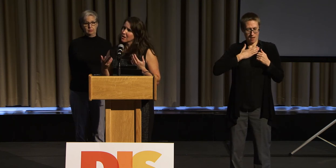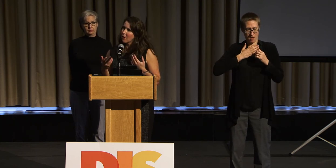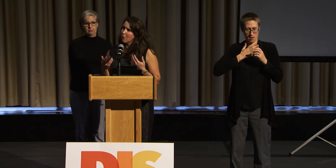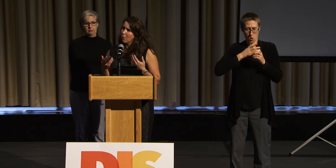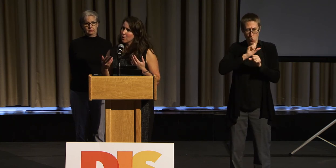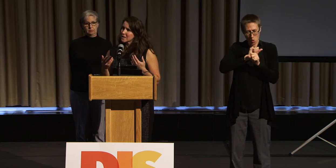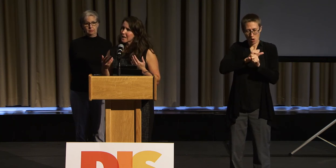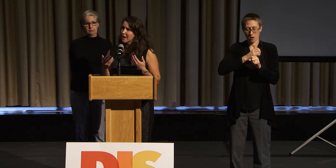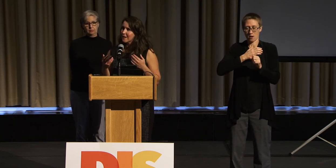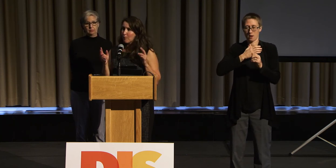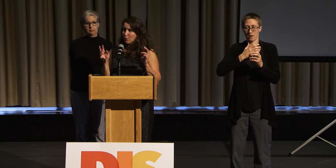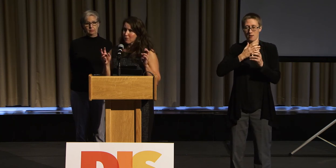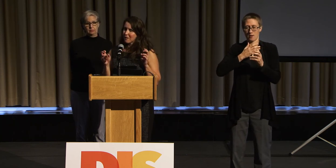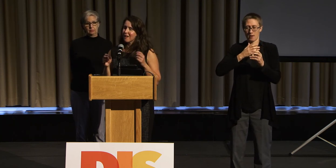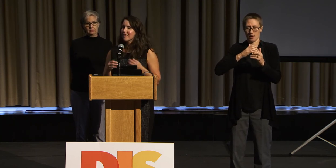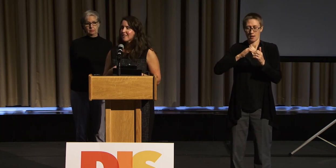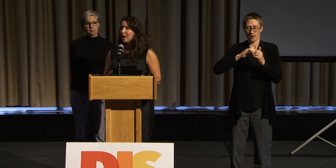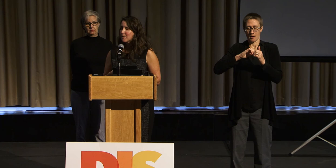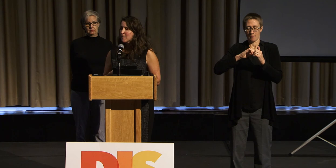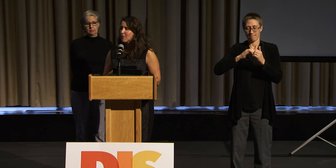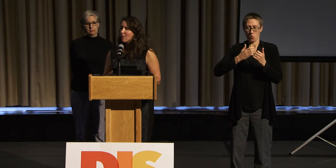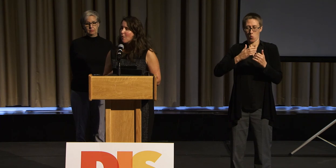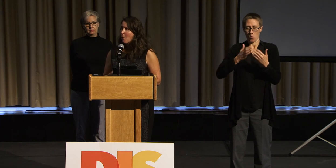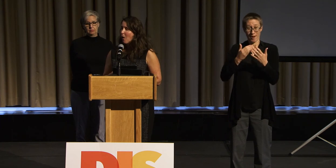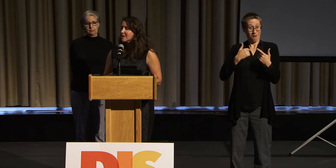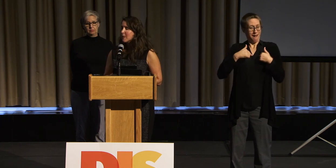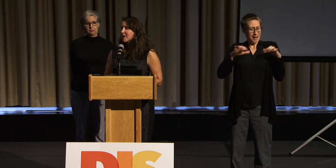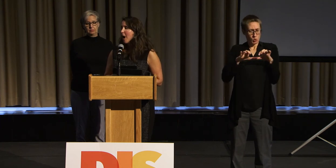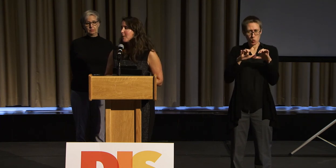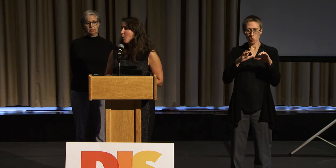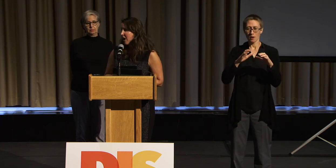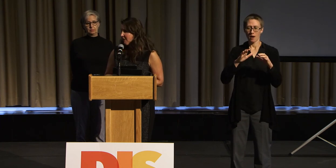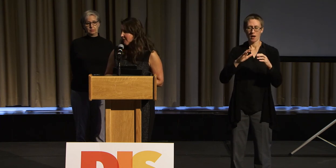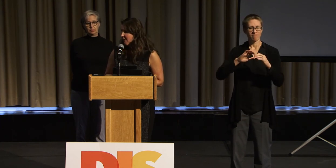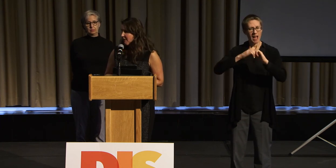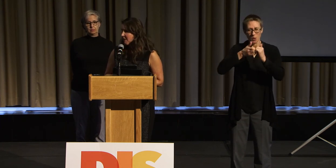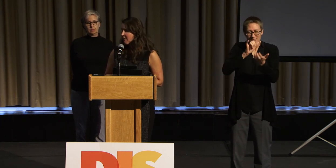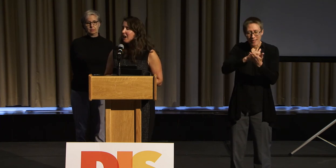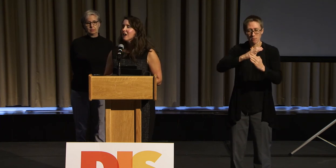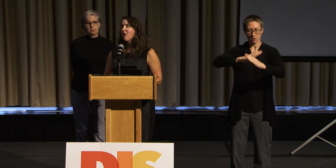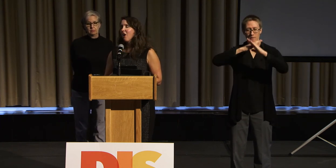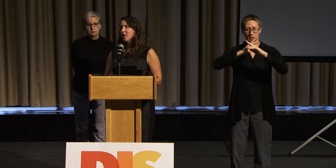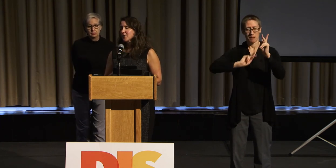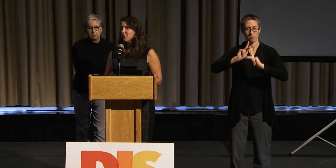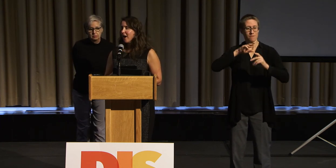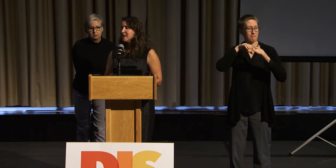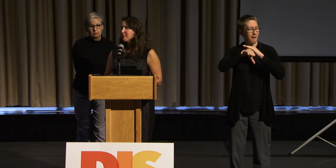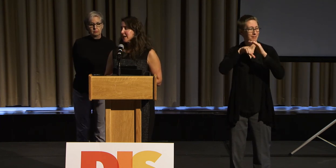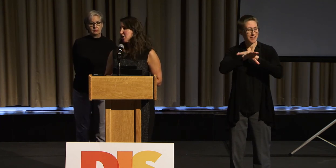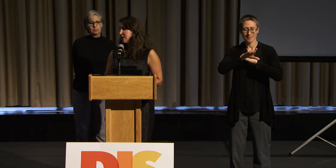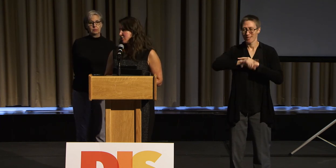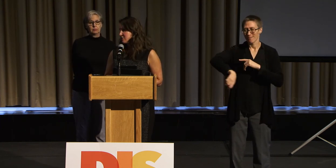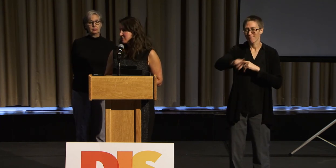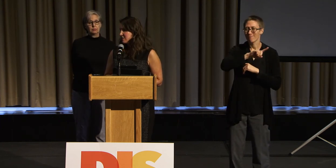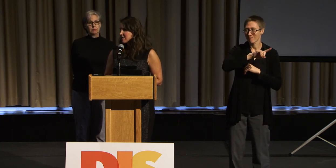So we're seeing a movement that people, once they become aware, are trying to make change.